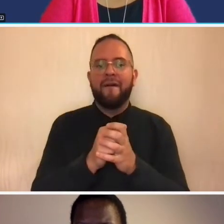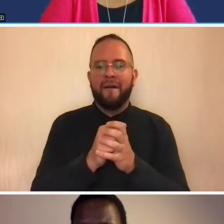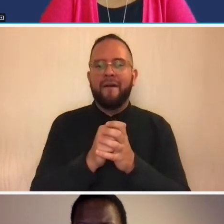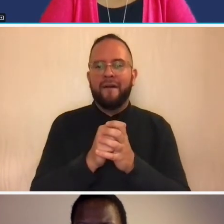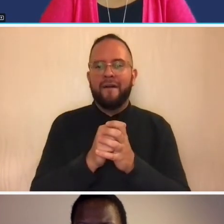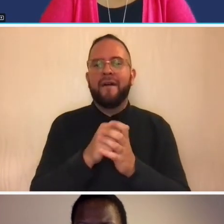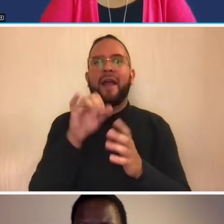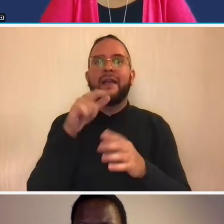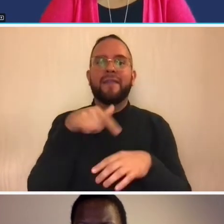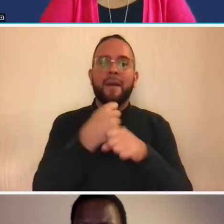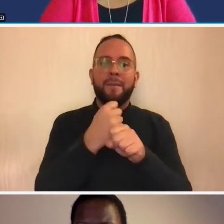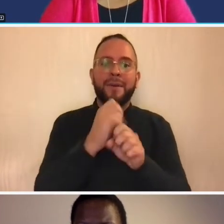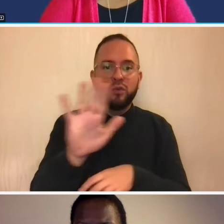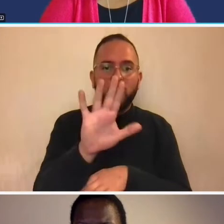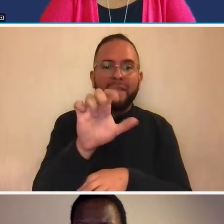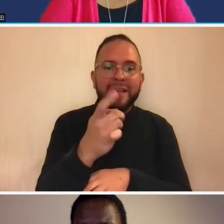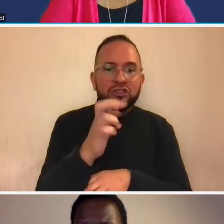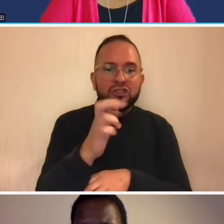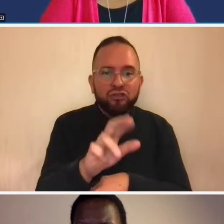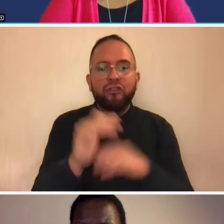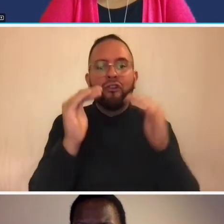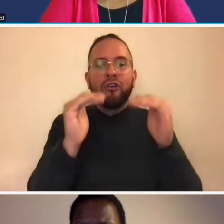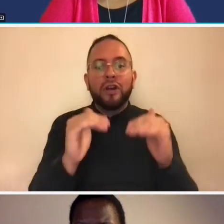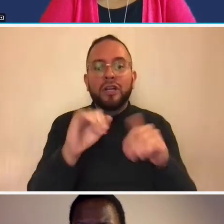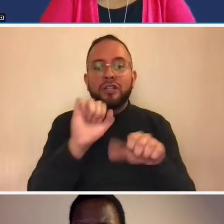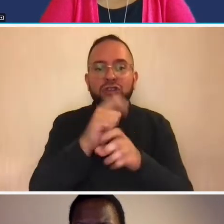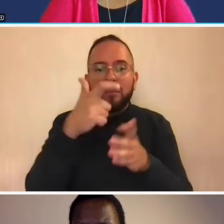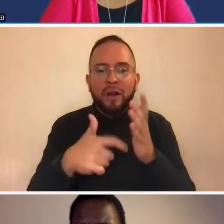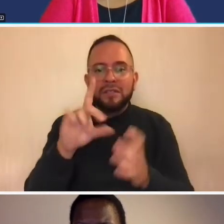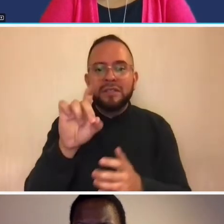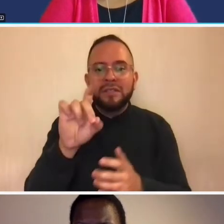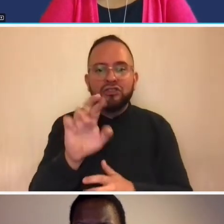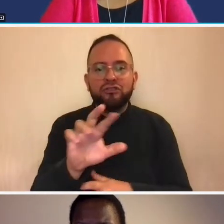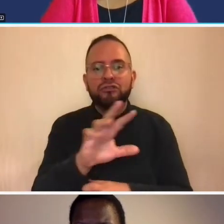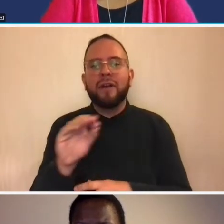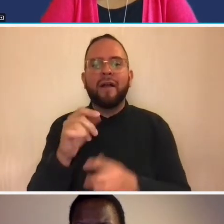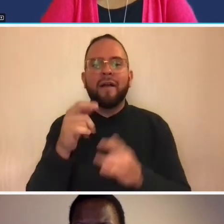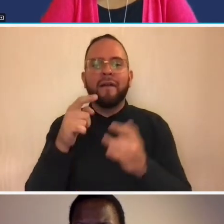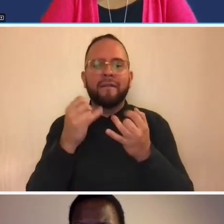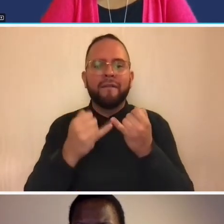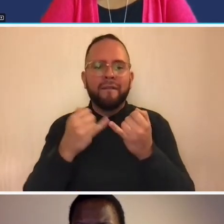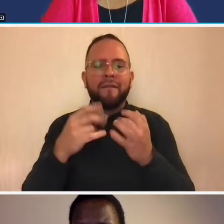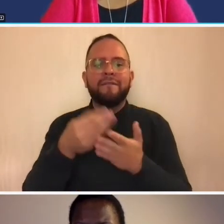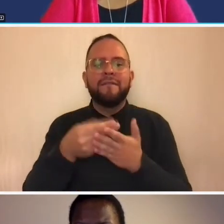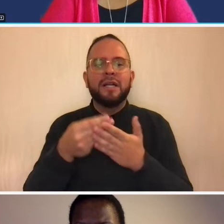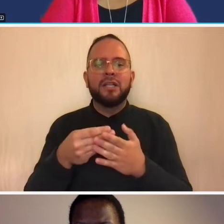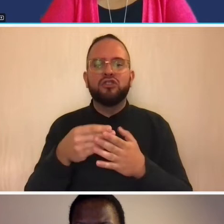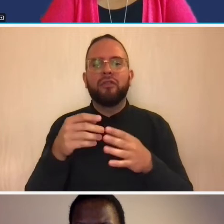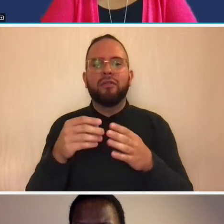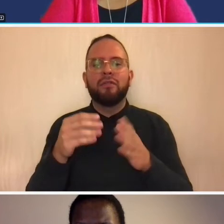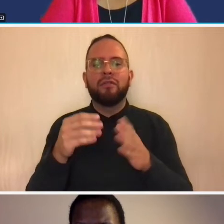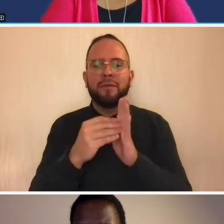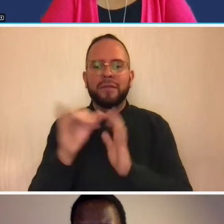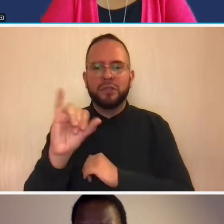your job cost ledger your financial statements etc so a major the major financial accounting